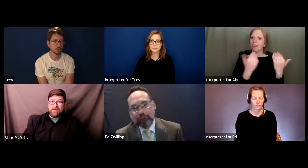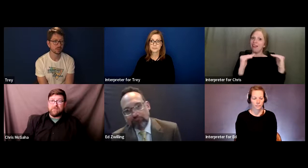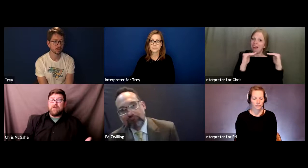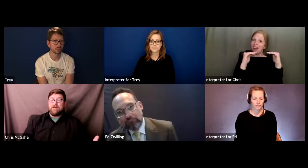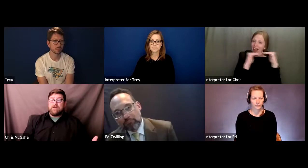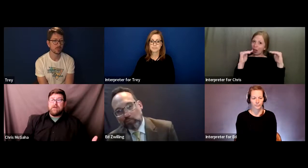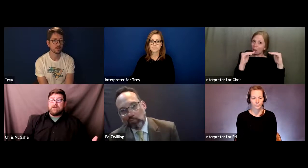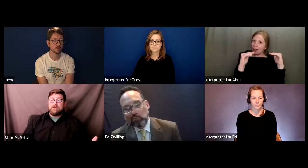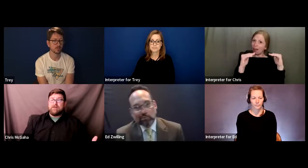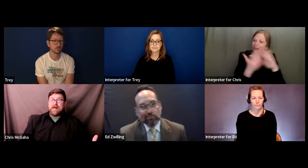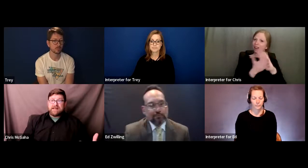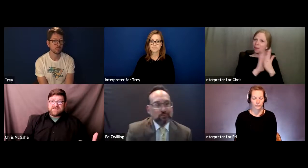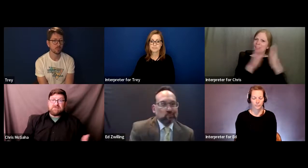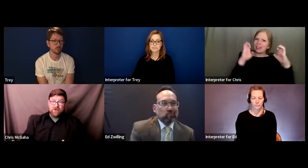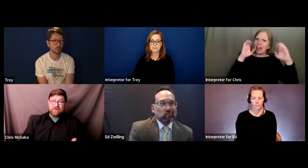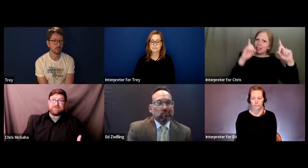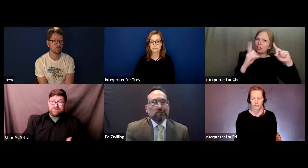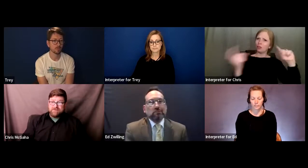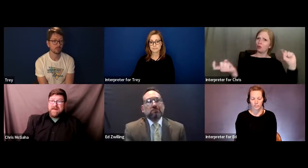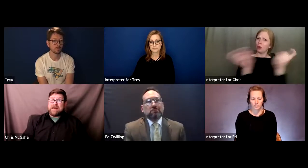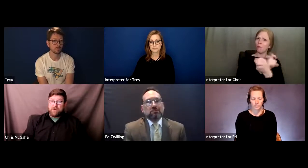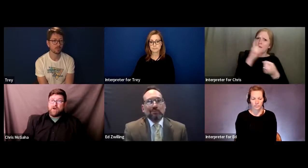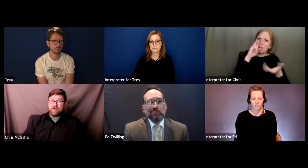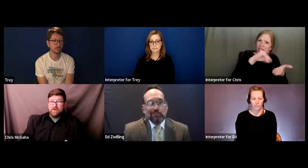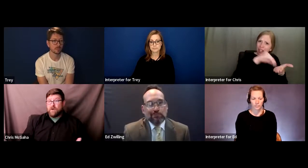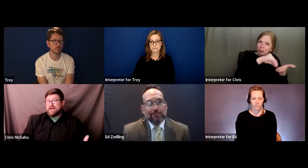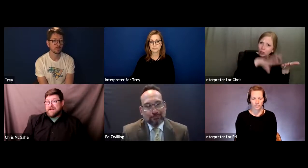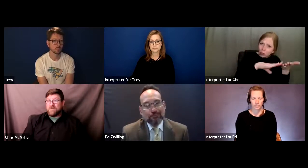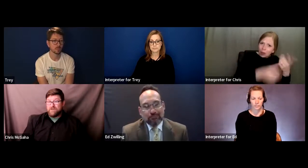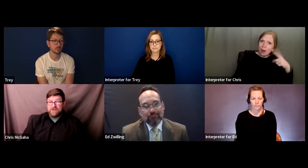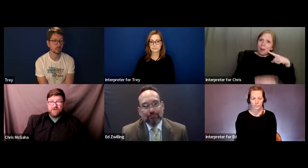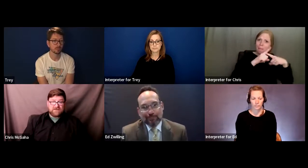them that experience that part of what equity really looks like.